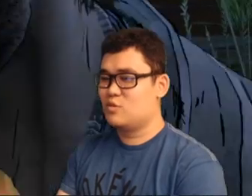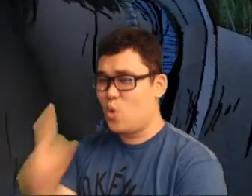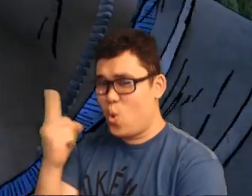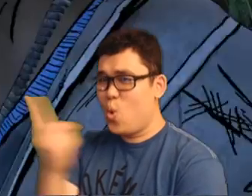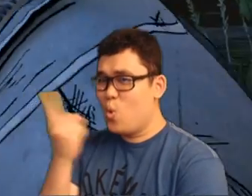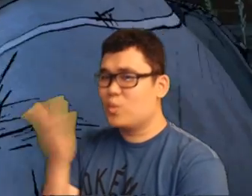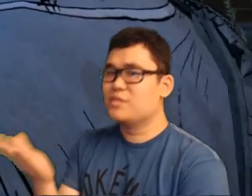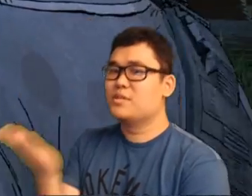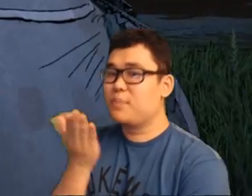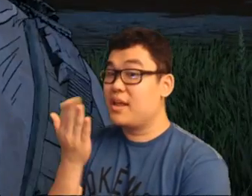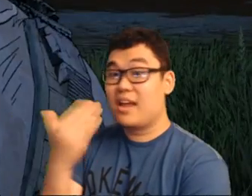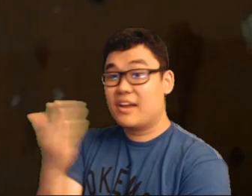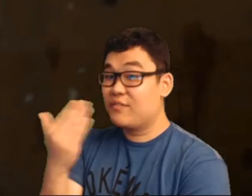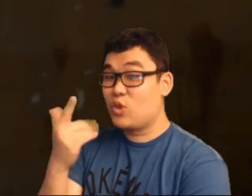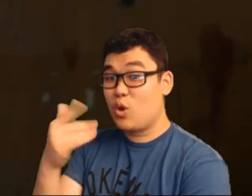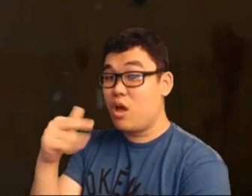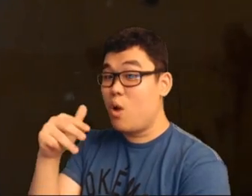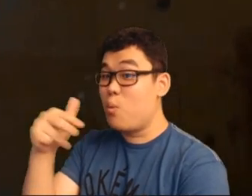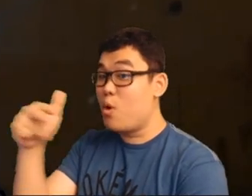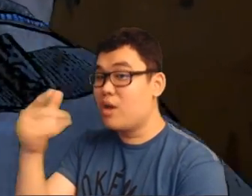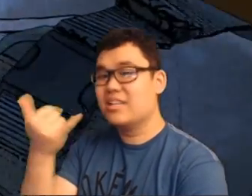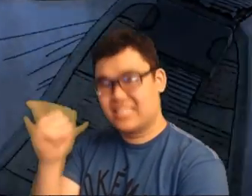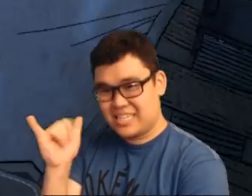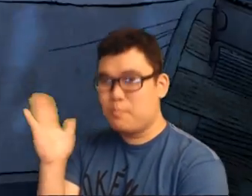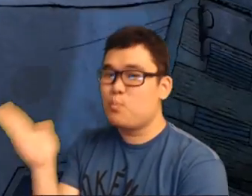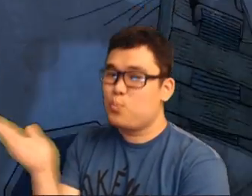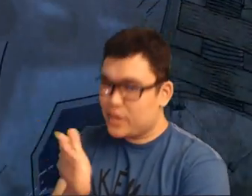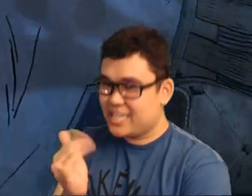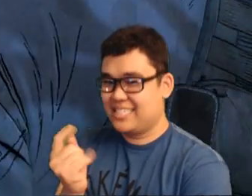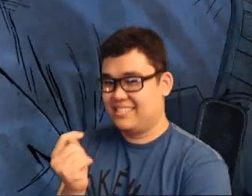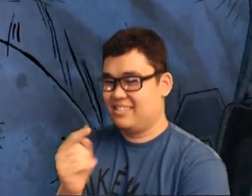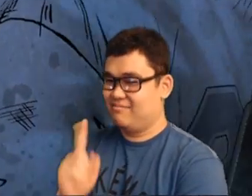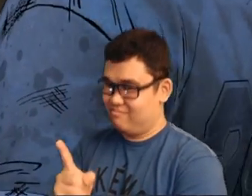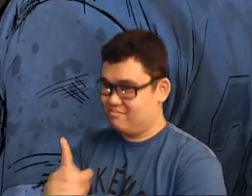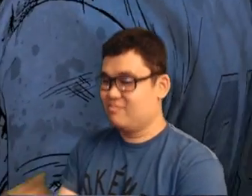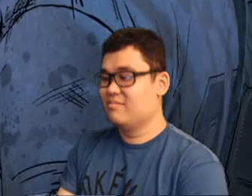Always bring the water even though you leave out. Must bring it with you before you leave.